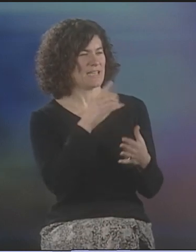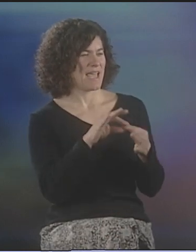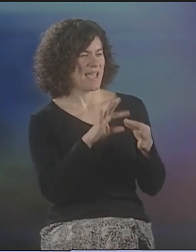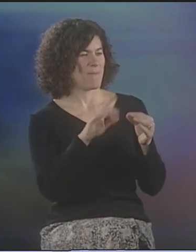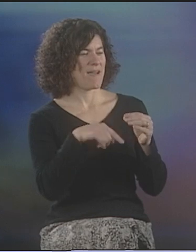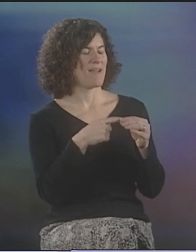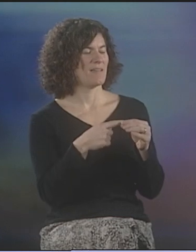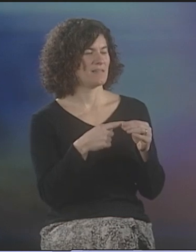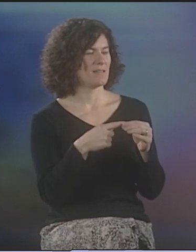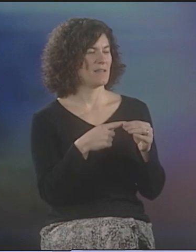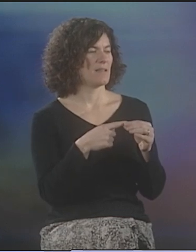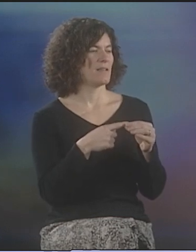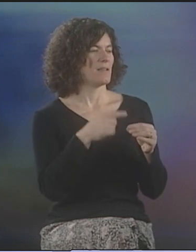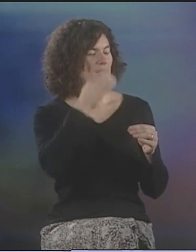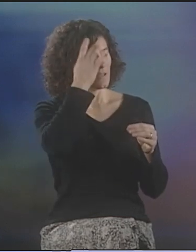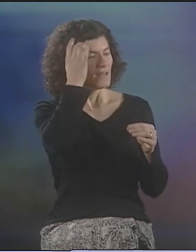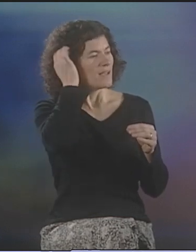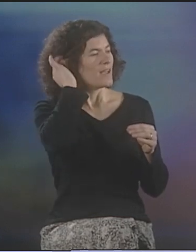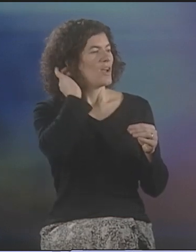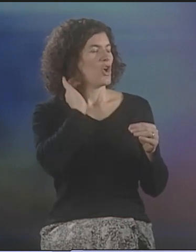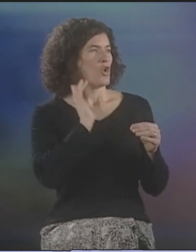WELL, THAT'S INTERESTING WHAT YOU WERE SAYING ABOUT, UM...